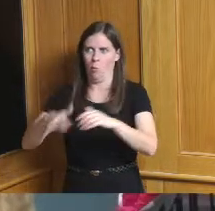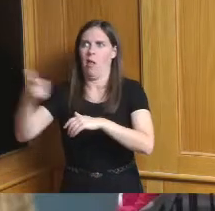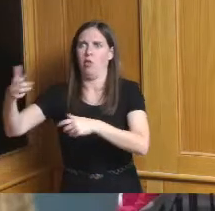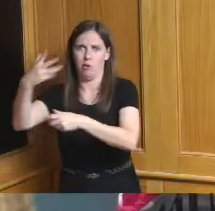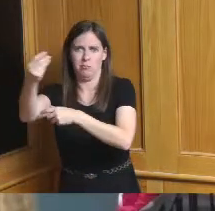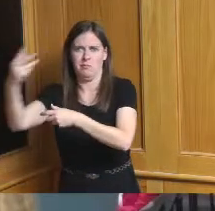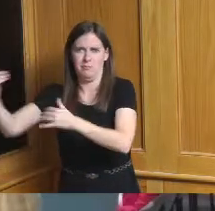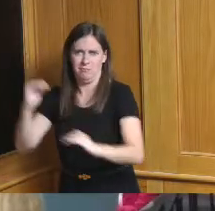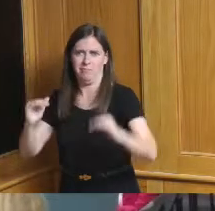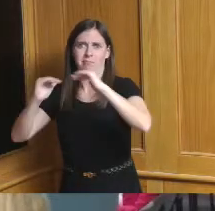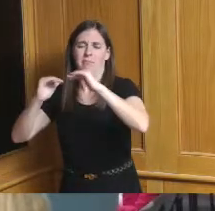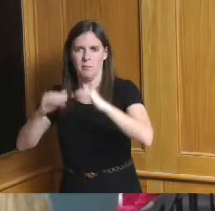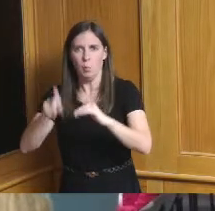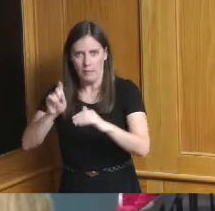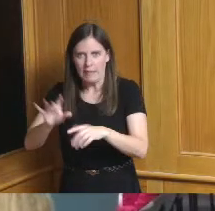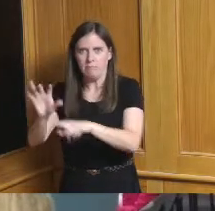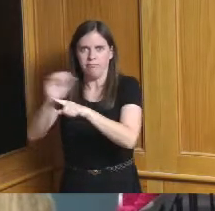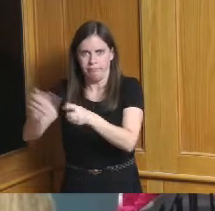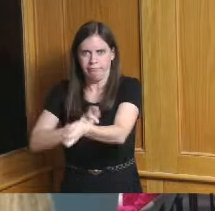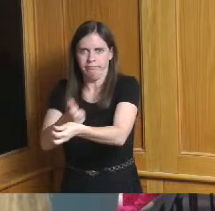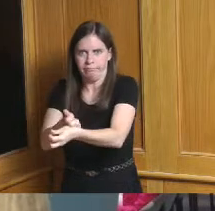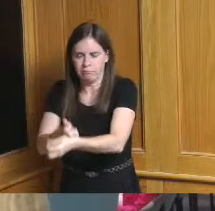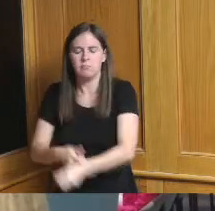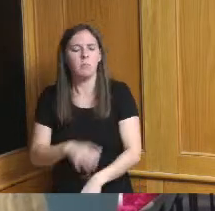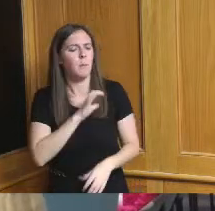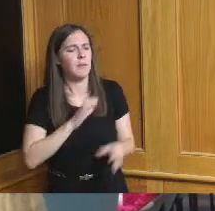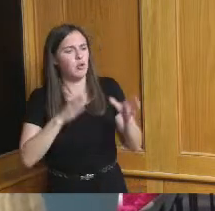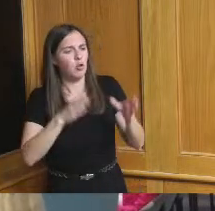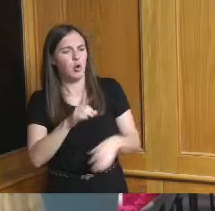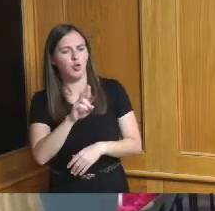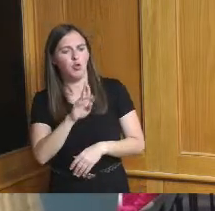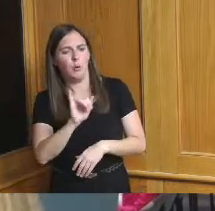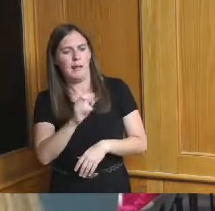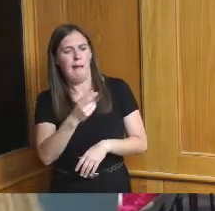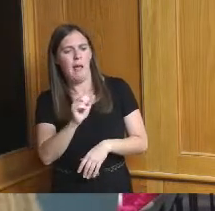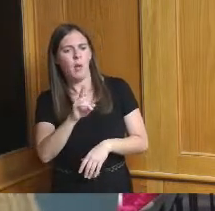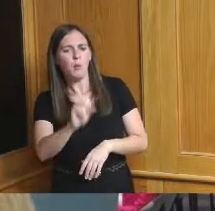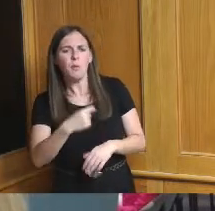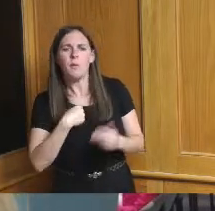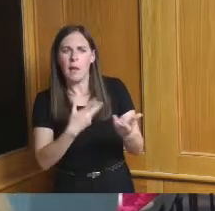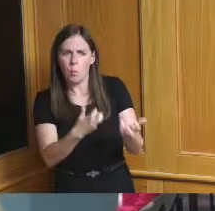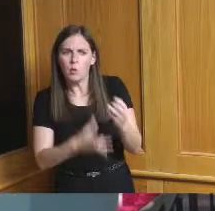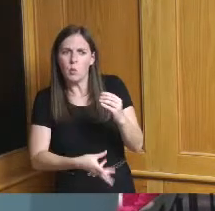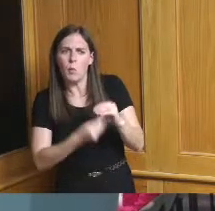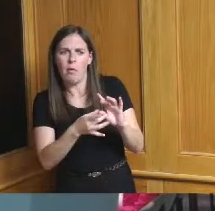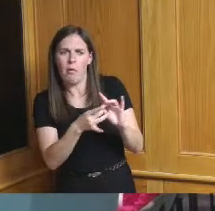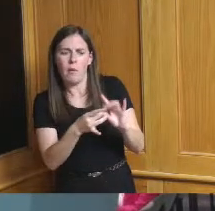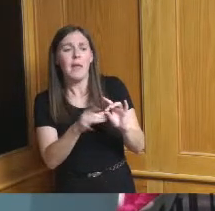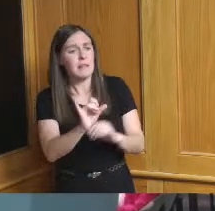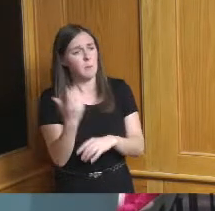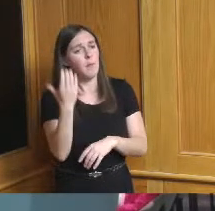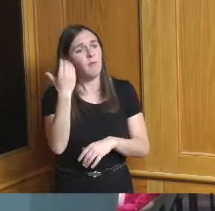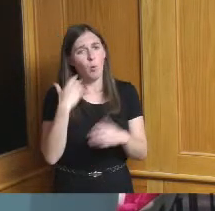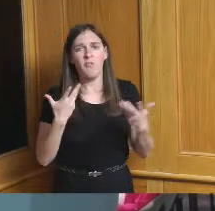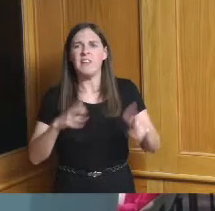may I just follow up briefly on that point because we have in the past done a shared services summit